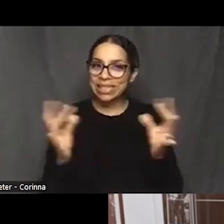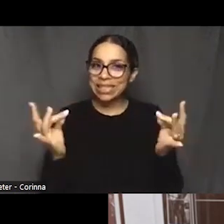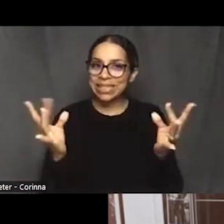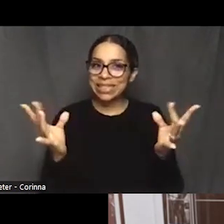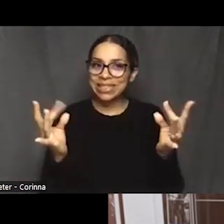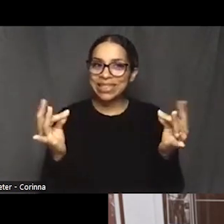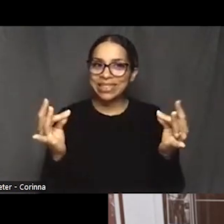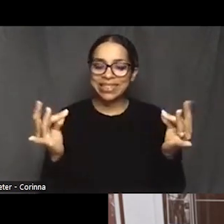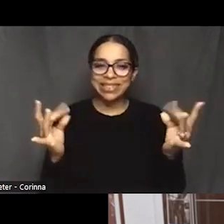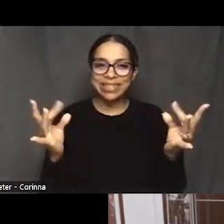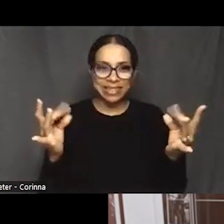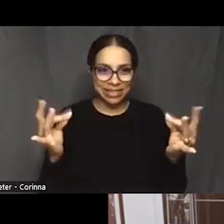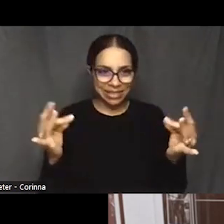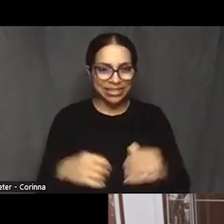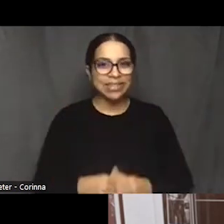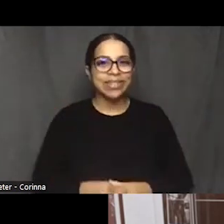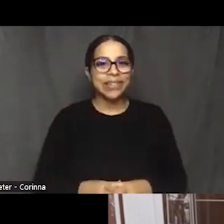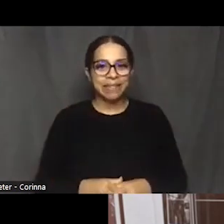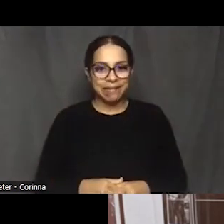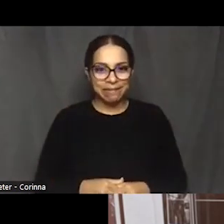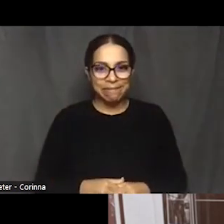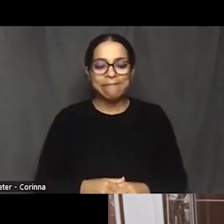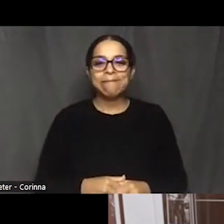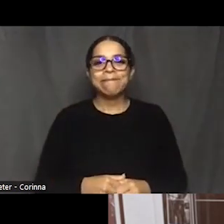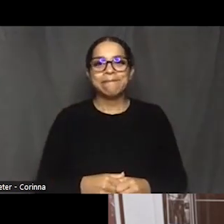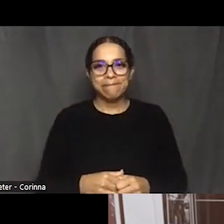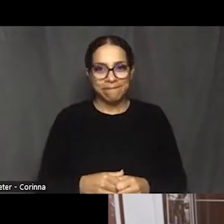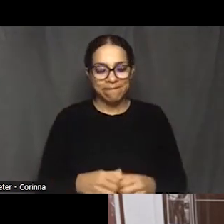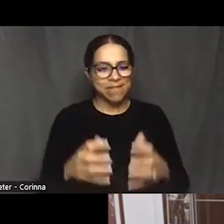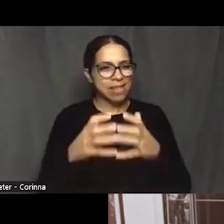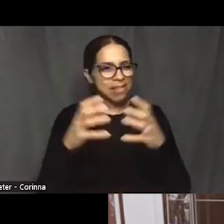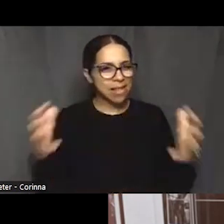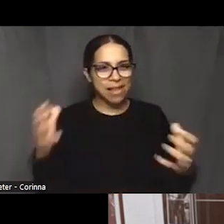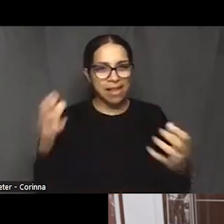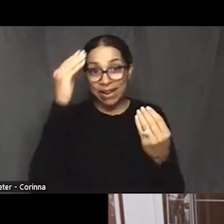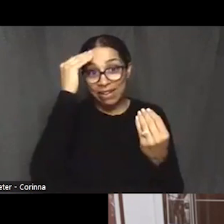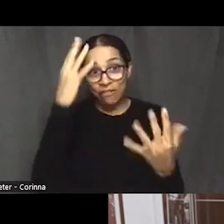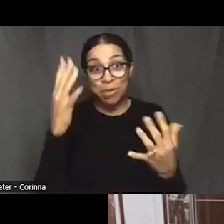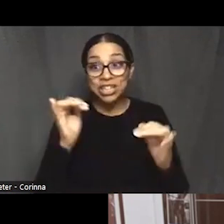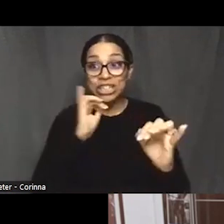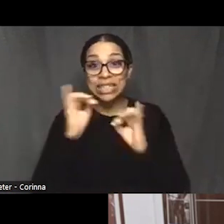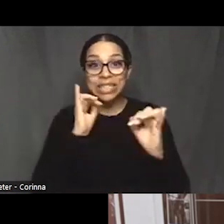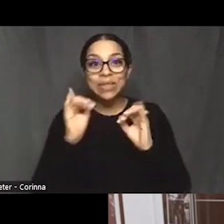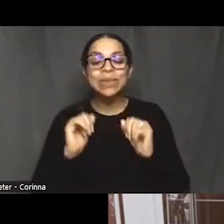There is there is a lot in there that didn't make the film.